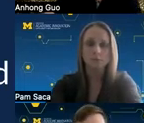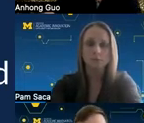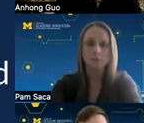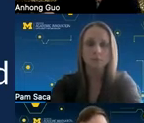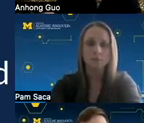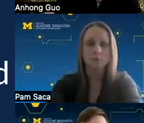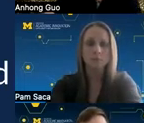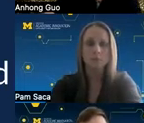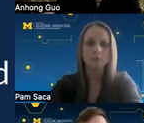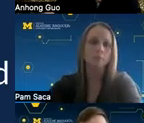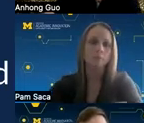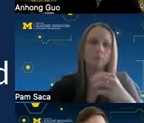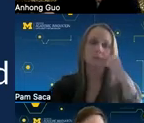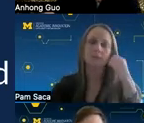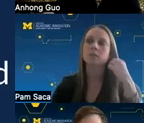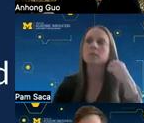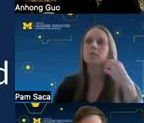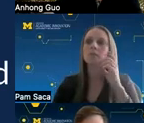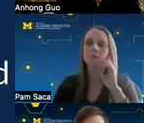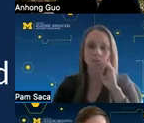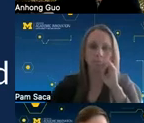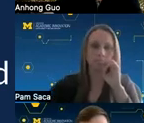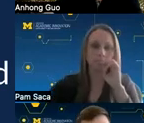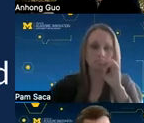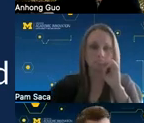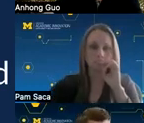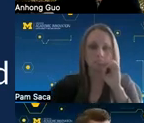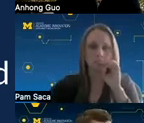and help them transfer learning to real world scenarios so some of our previous examples include